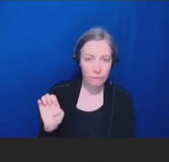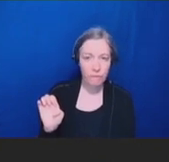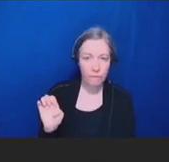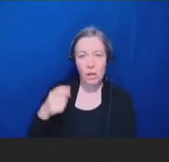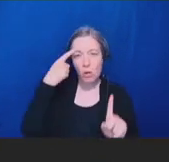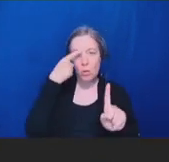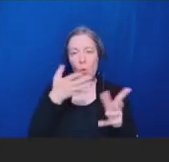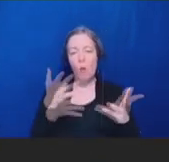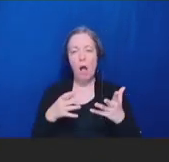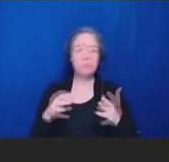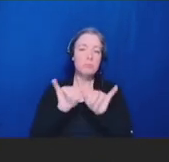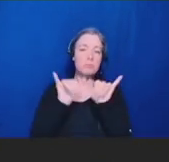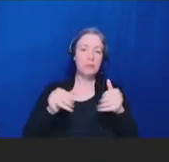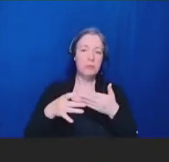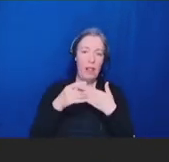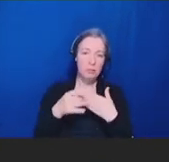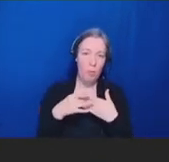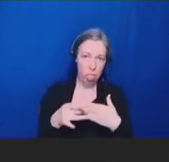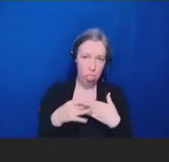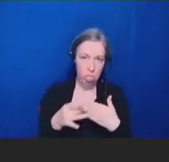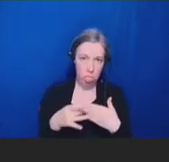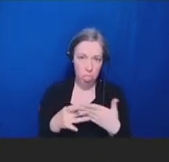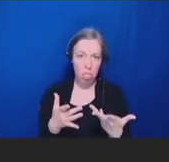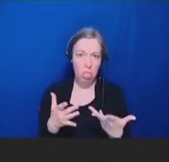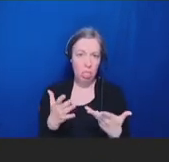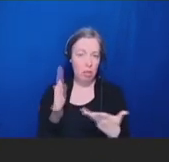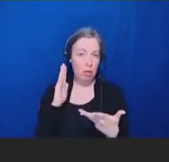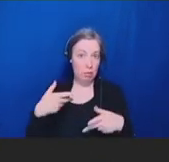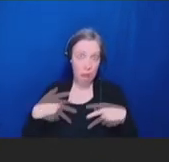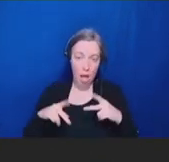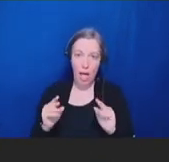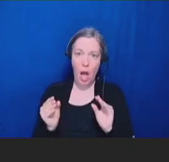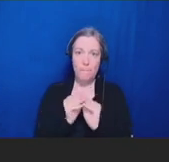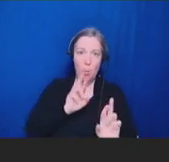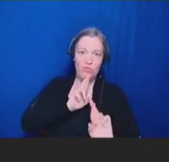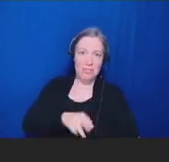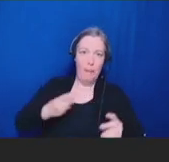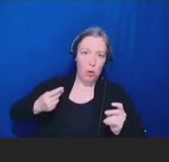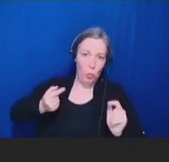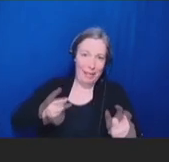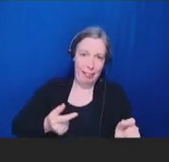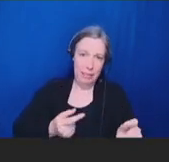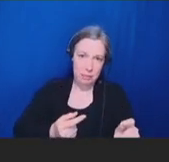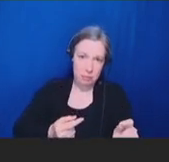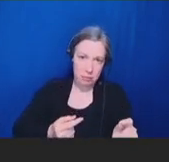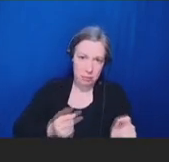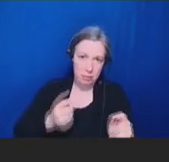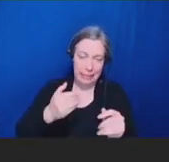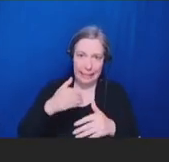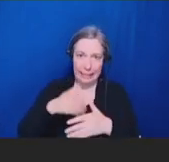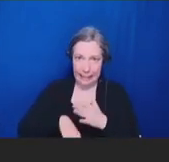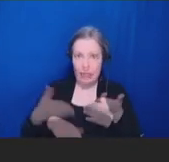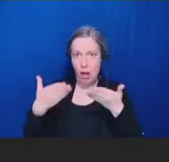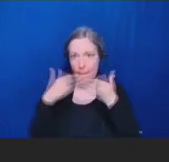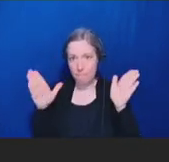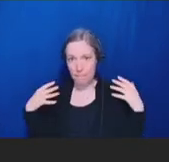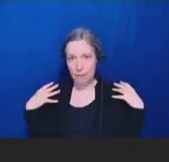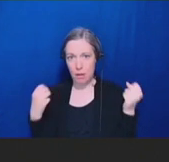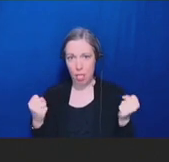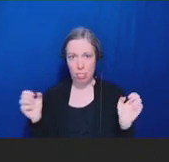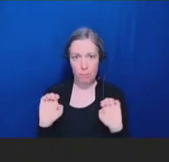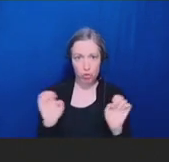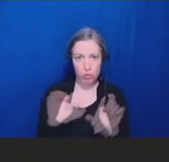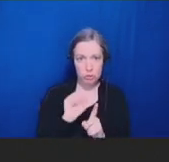system that will allow us to respond quickly in public health emergencies, but also to